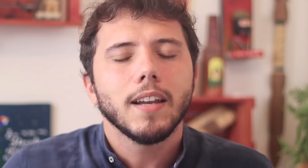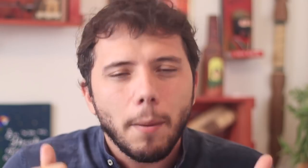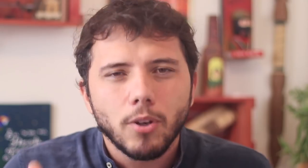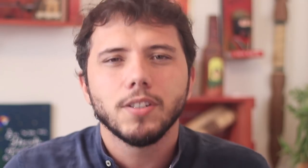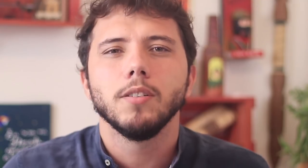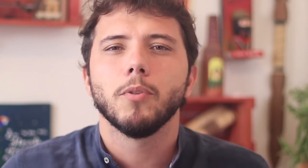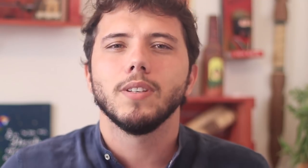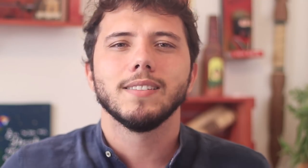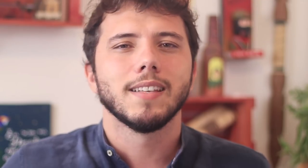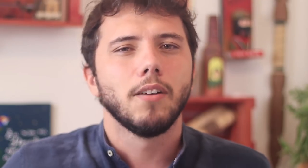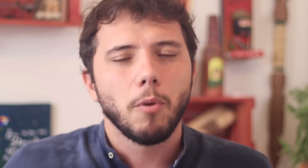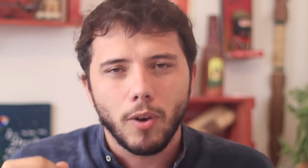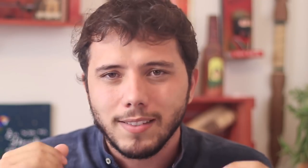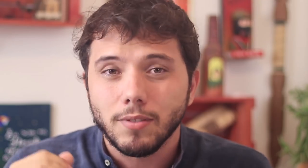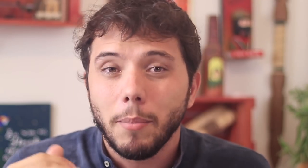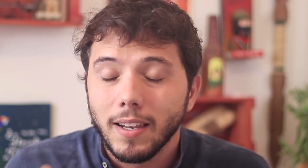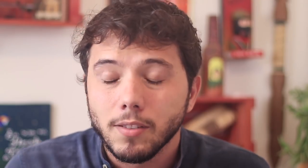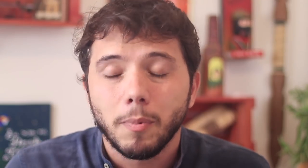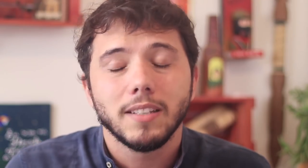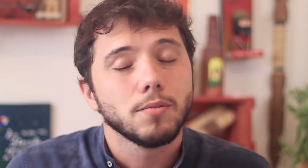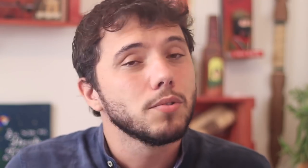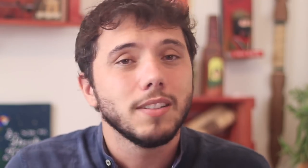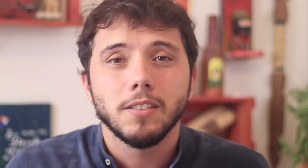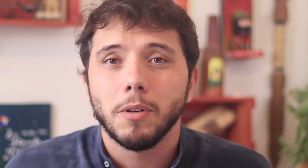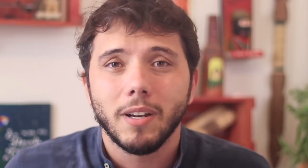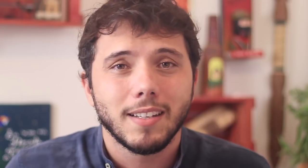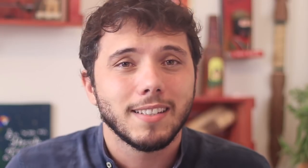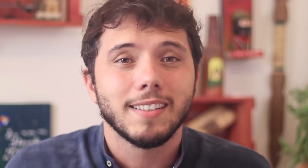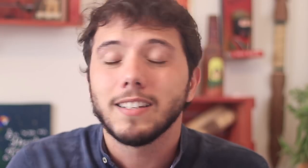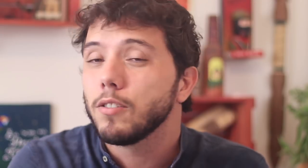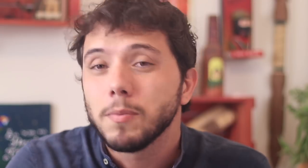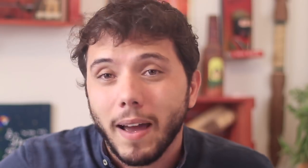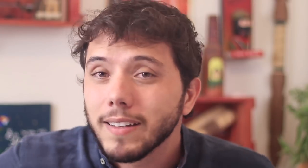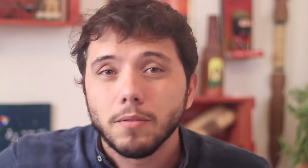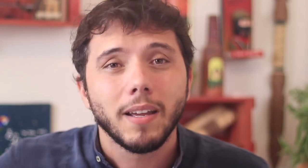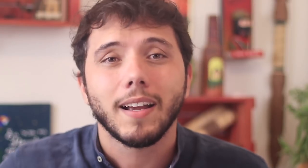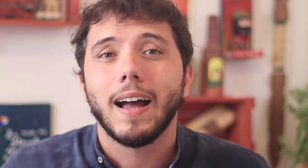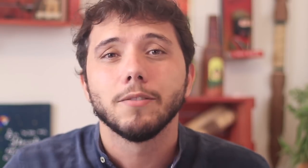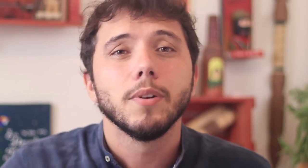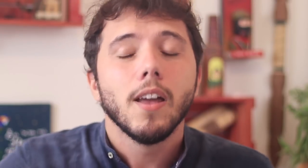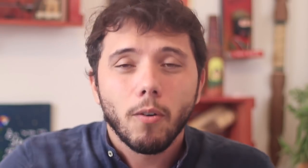Create policies to protect the population by regulating prices of necessity goods that are soaring right now.